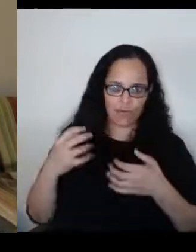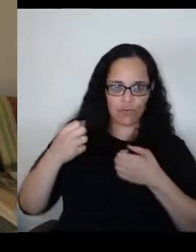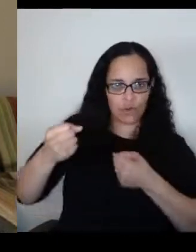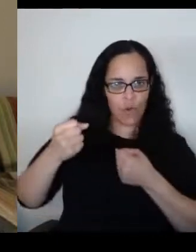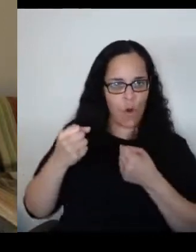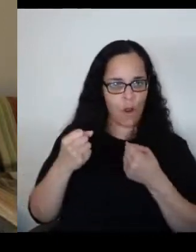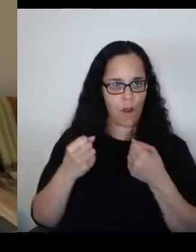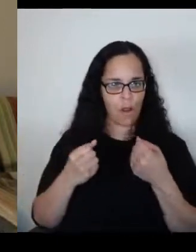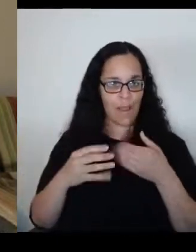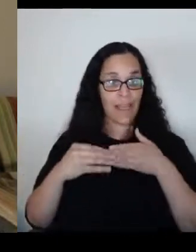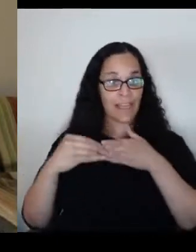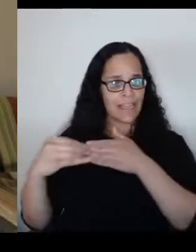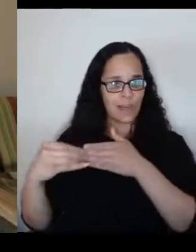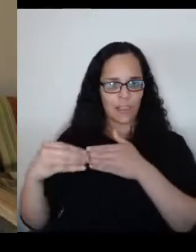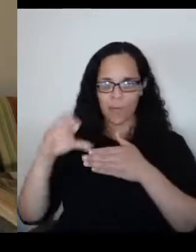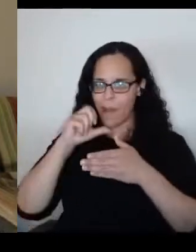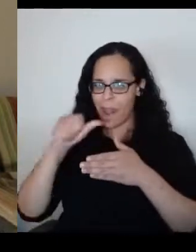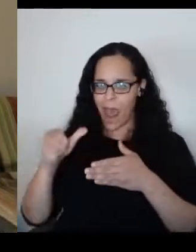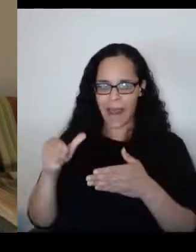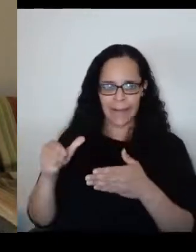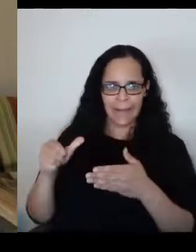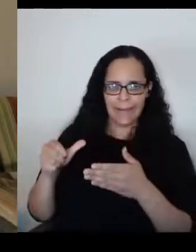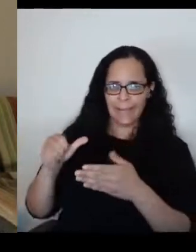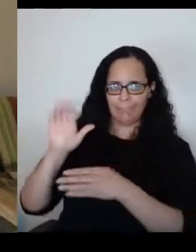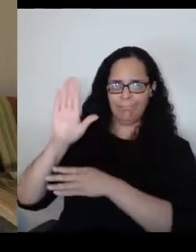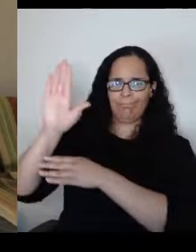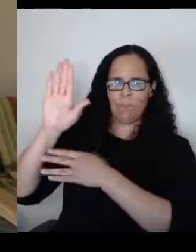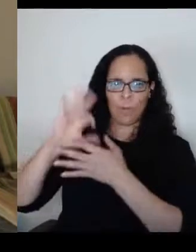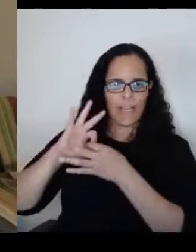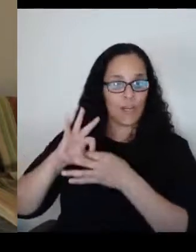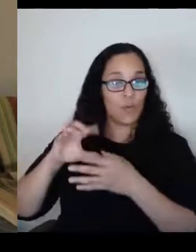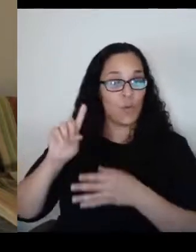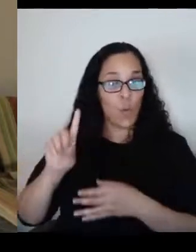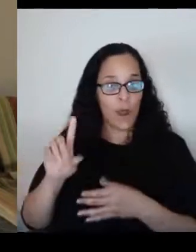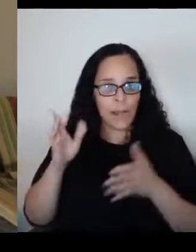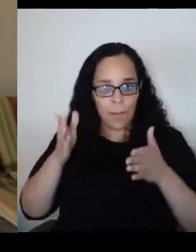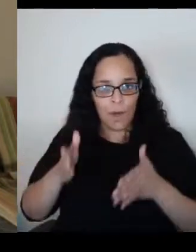but allegiance to ideas and ideals and goals.